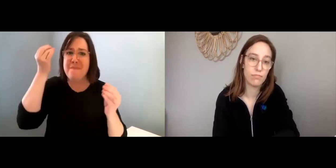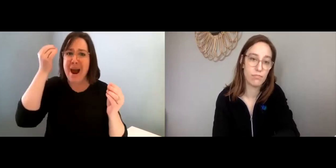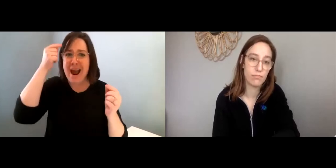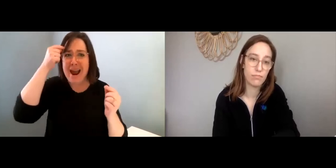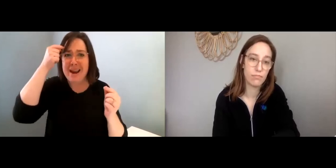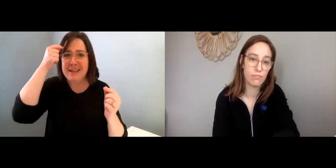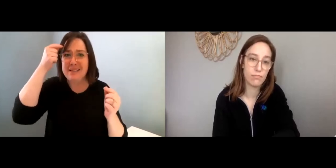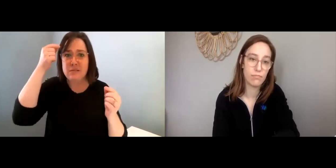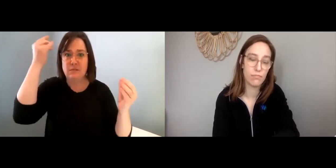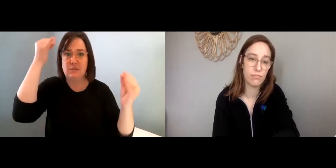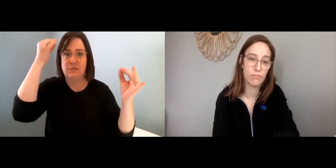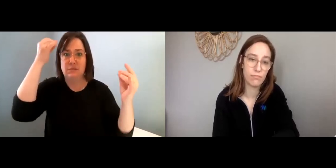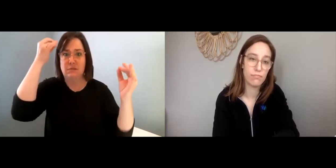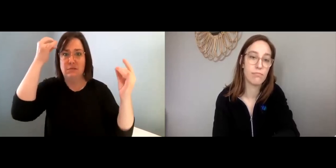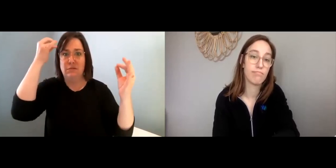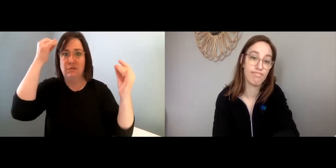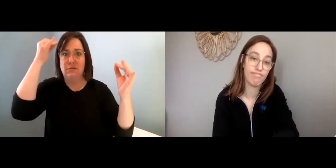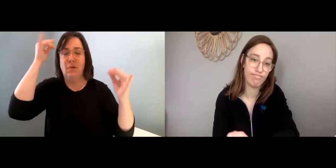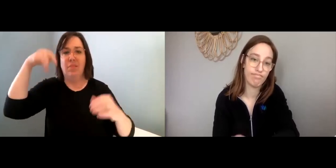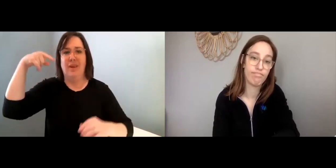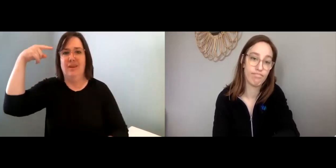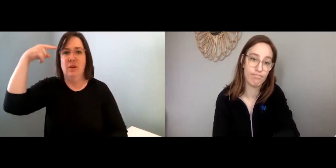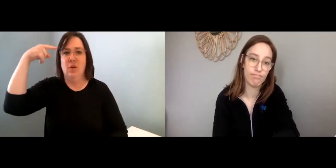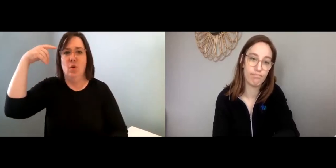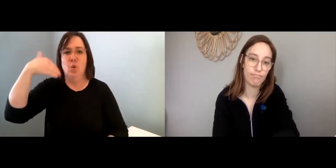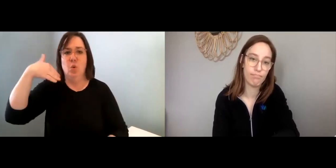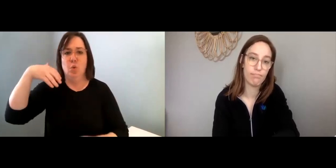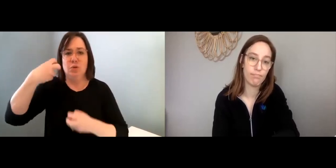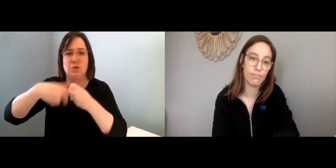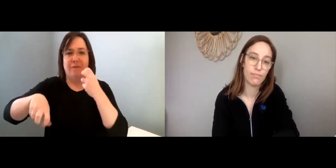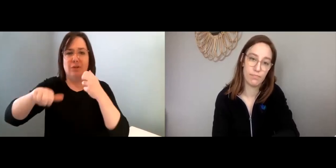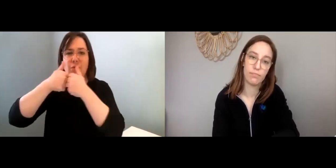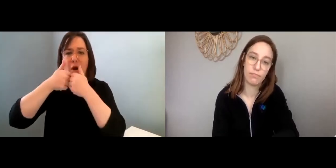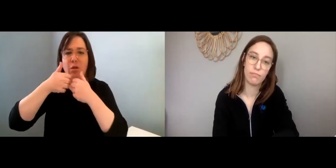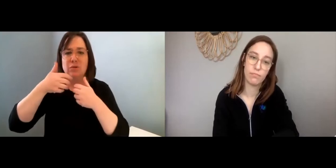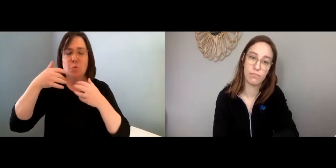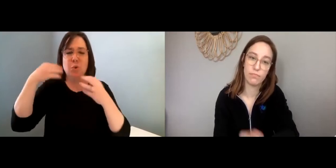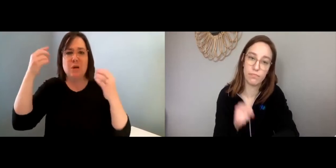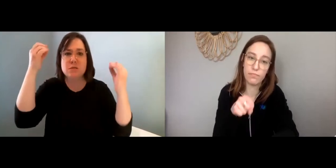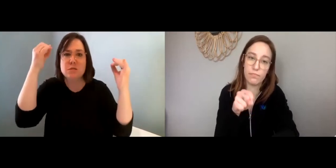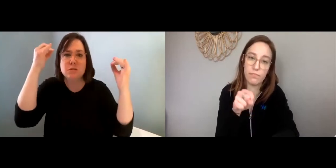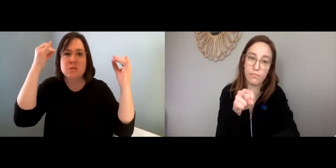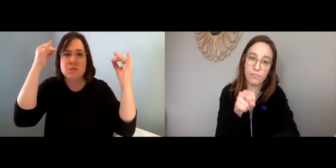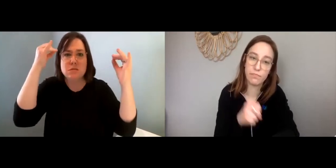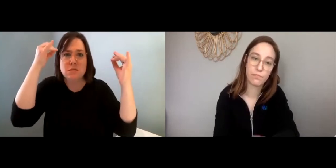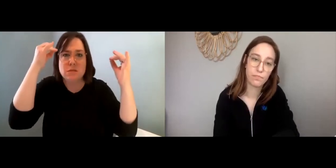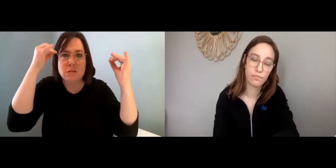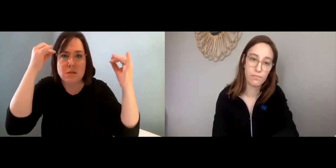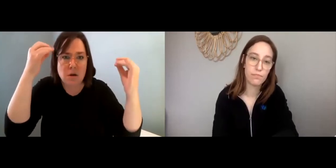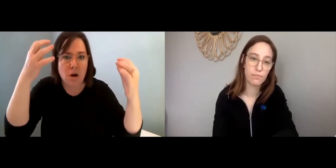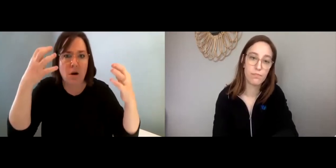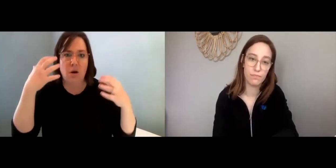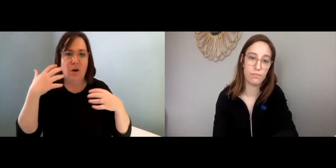And sometimes we find our mind racing, and that can be a really tough challenge.